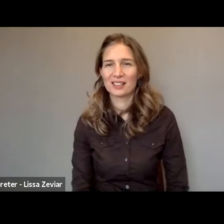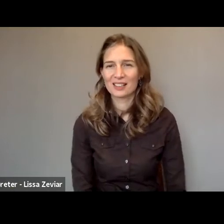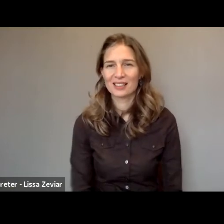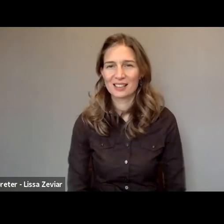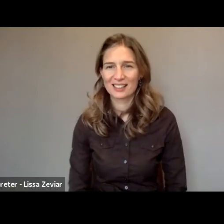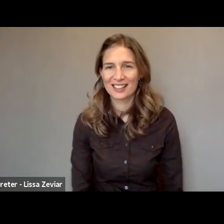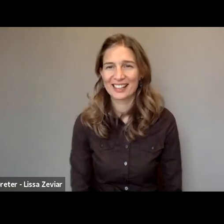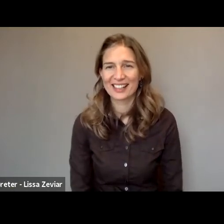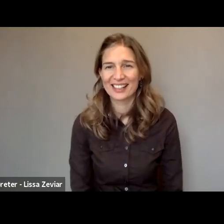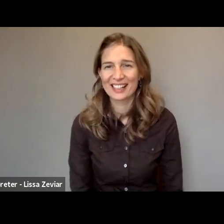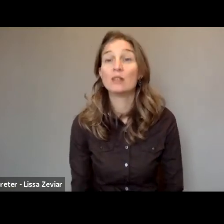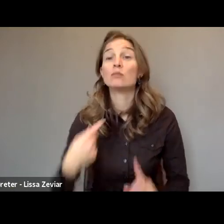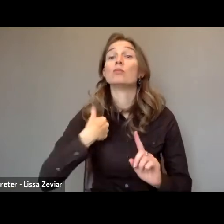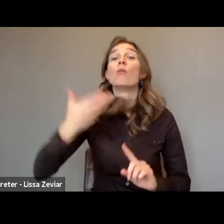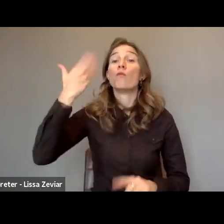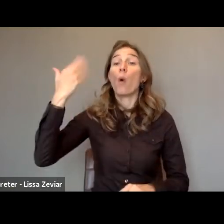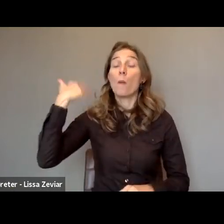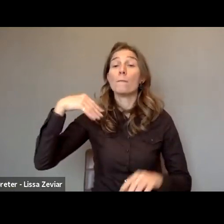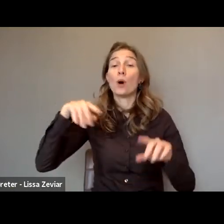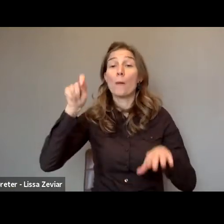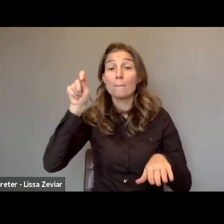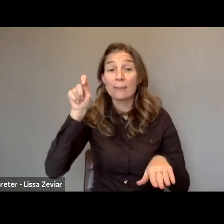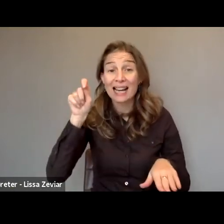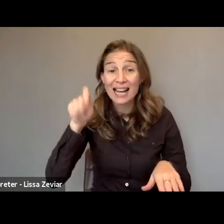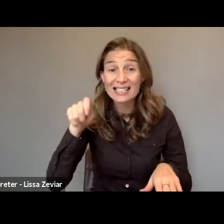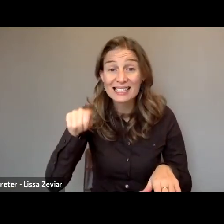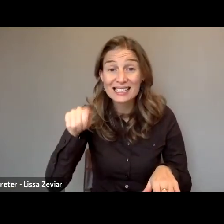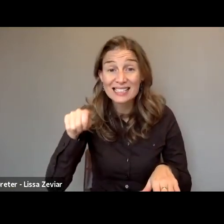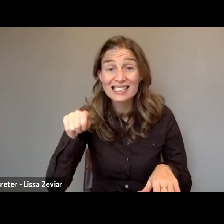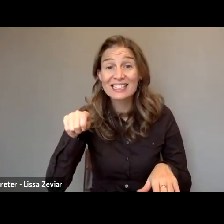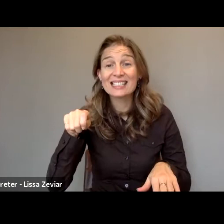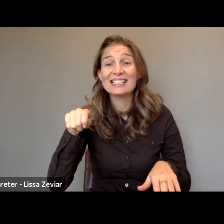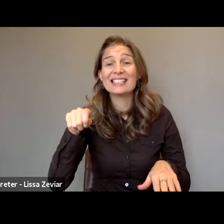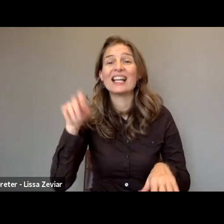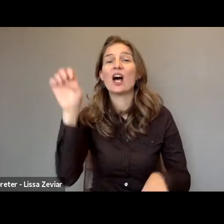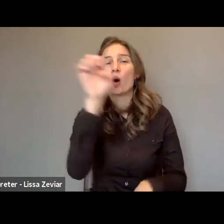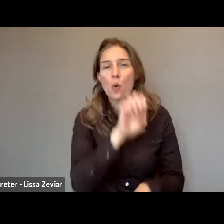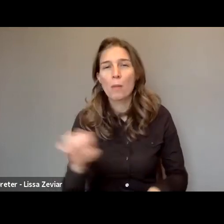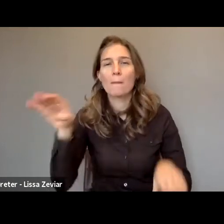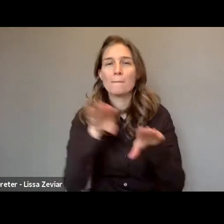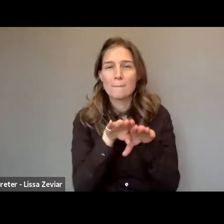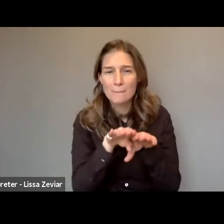I'm the former president of European platform for self-advocacy.